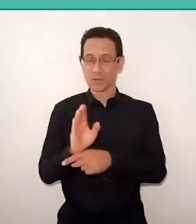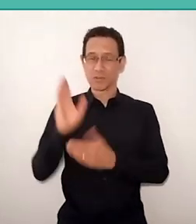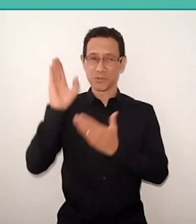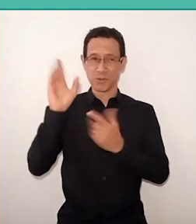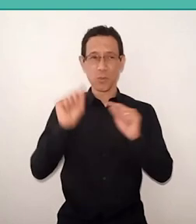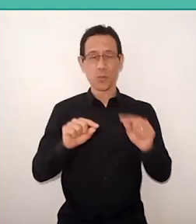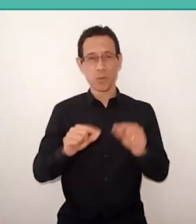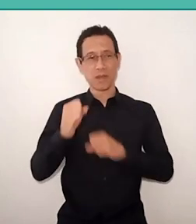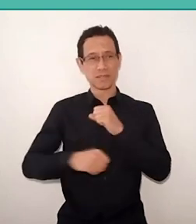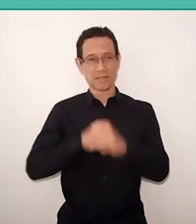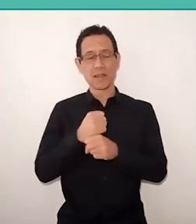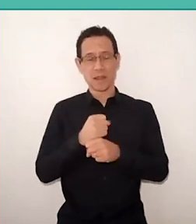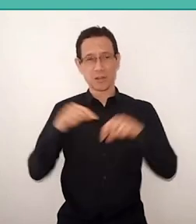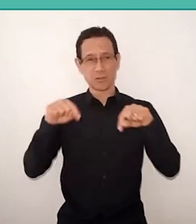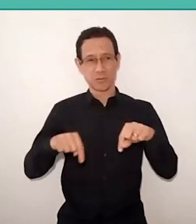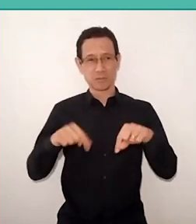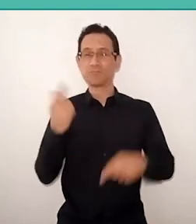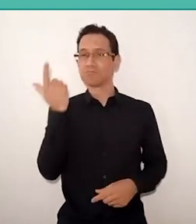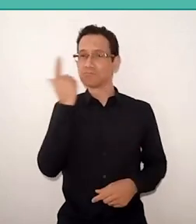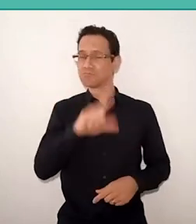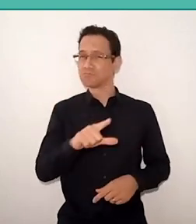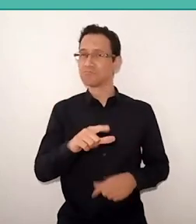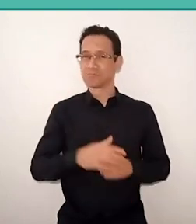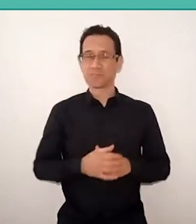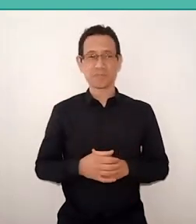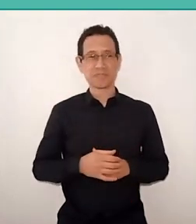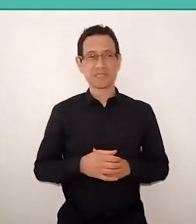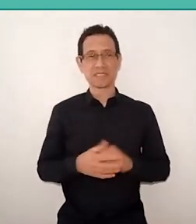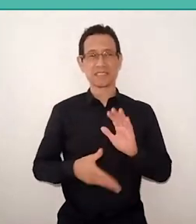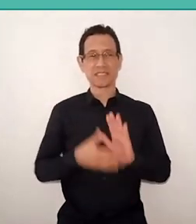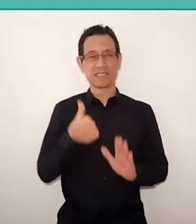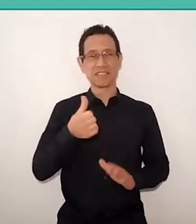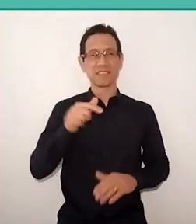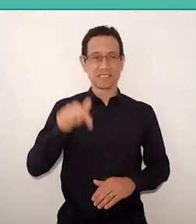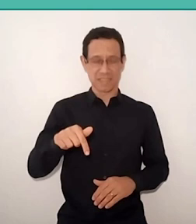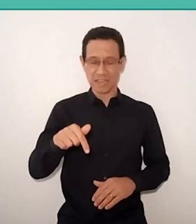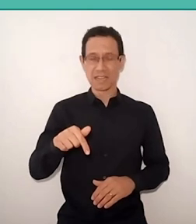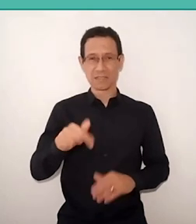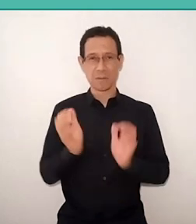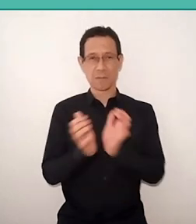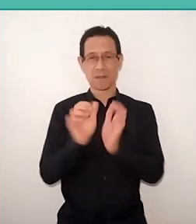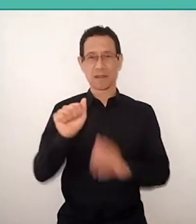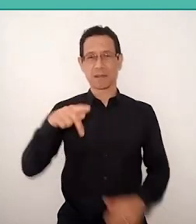when she received the “67° Prêmio APCA - Associação Paulista de Críticos de Artes”,